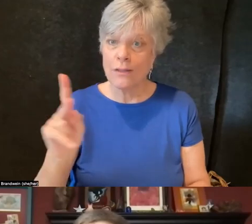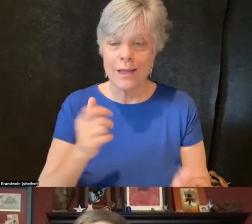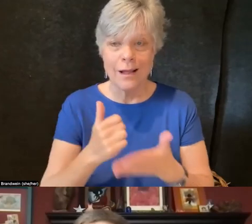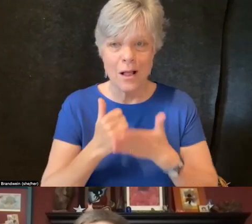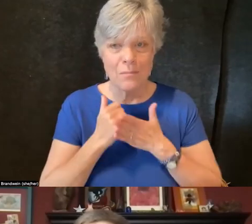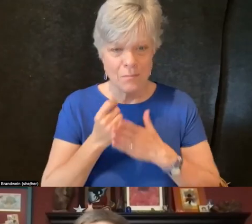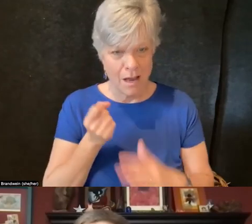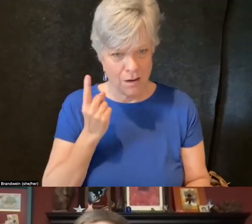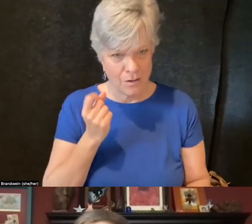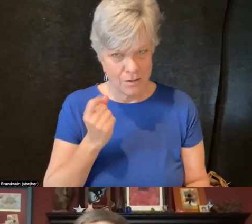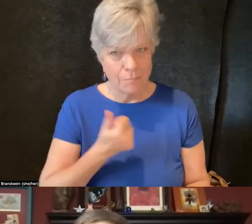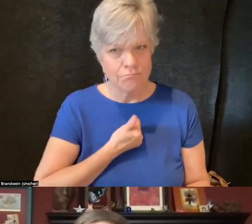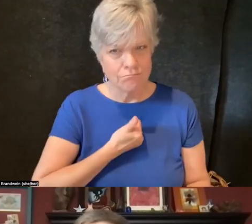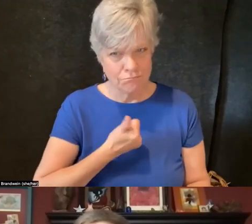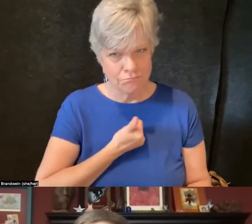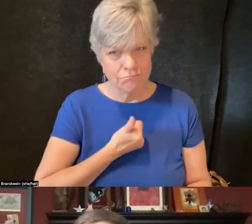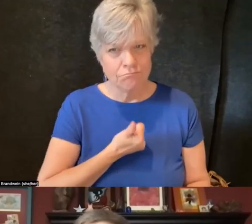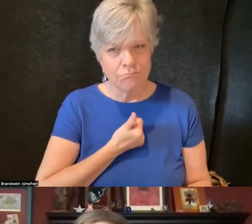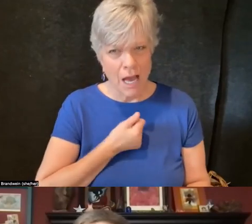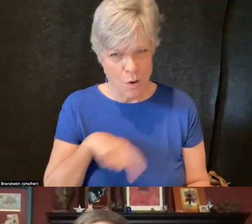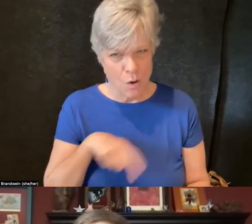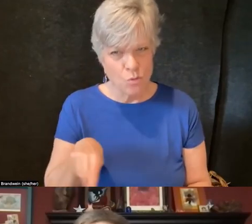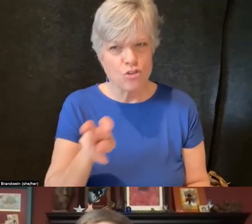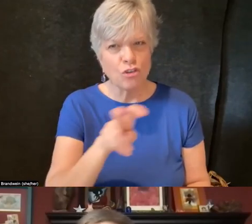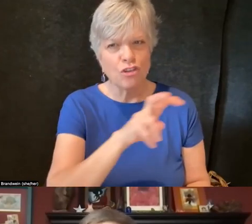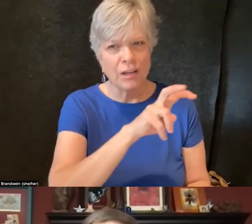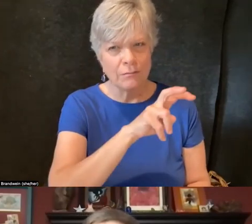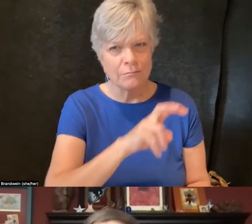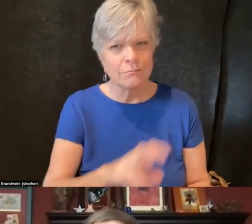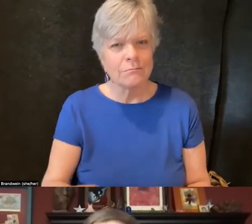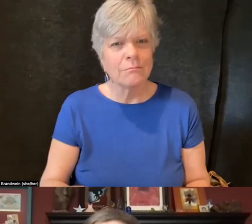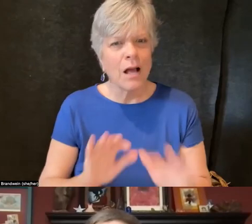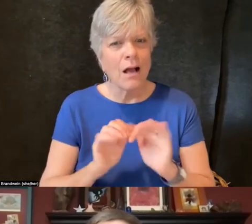in my own journey of disability, of how intersectionality